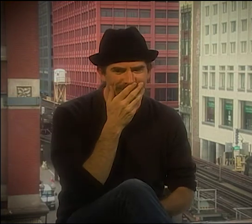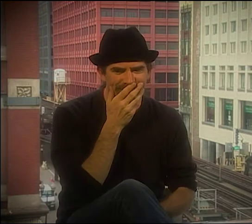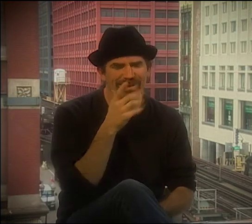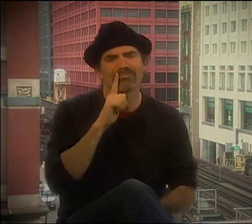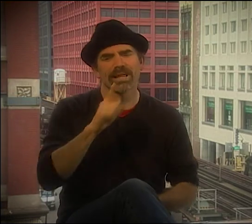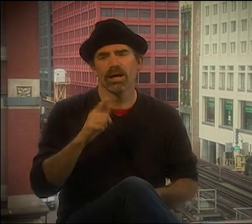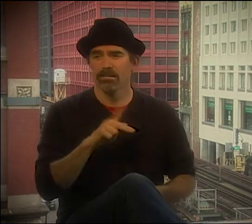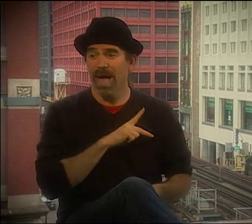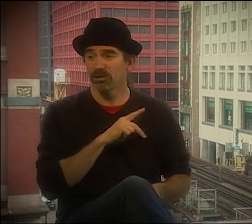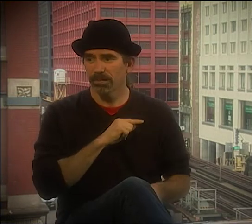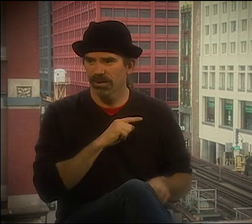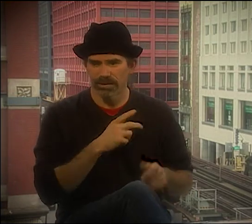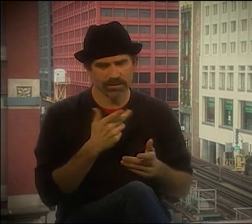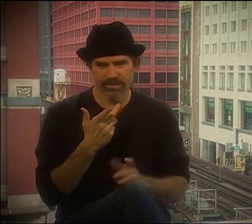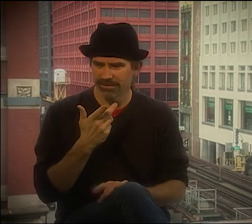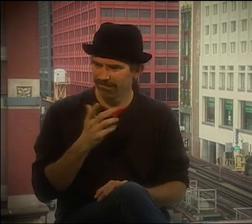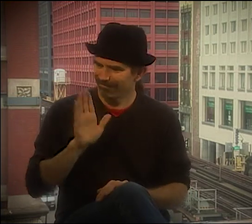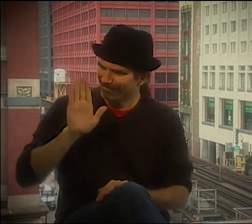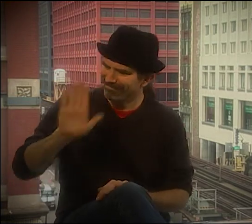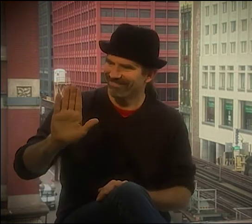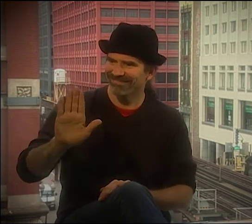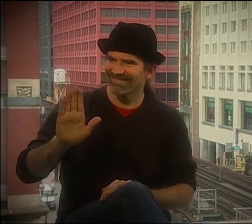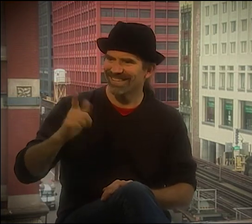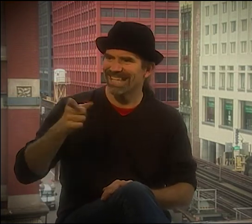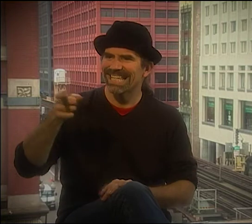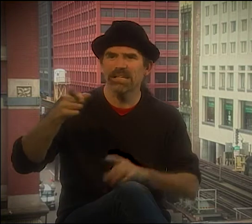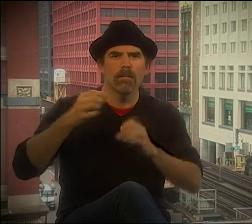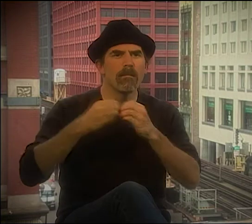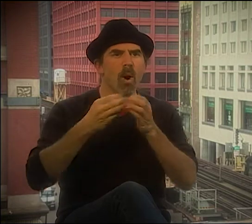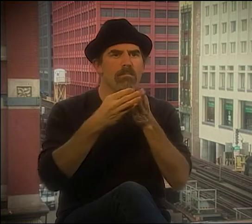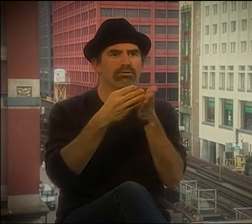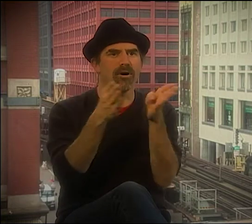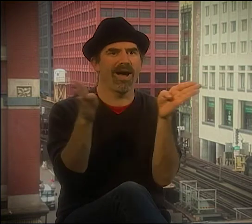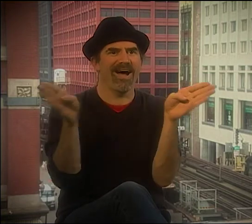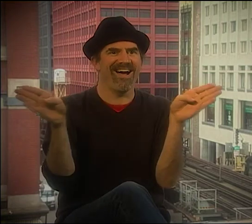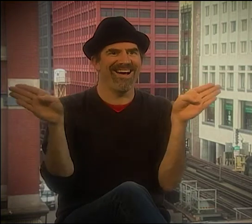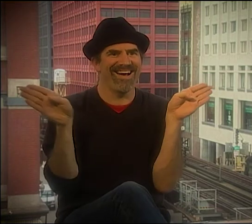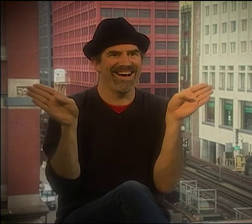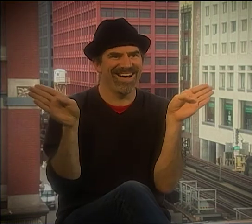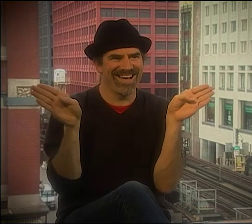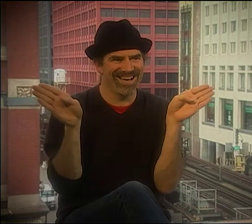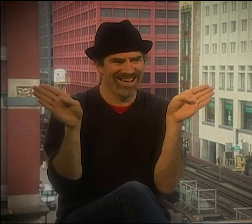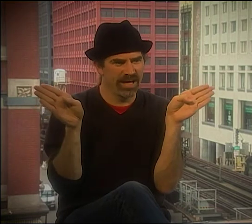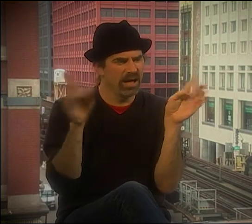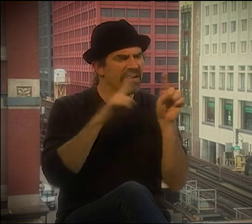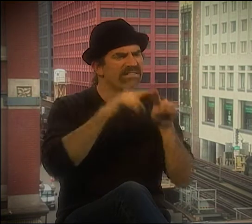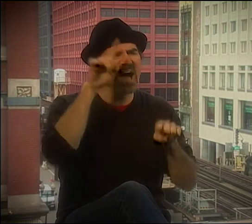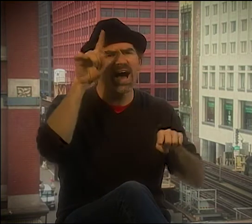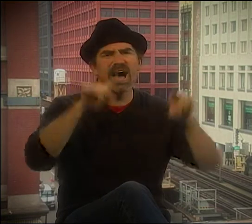HE HAS ALL KINDS OF MOVEMENTS UP AND DOWN THAT CORRESPOND TO LINGUISTIC IDEAS.